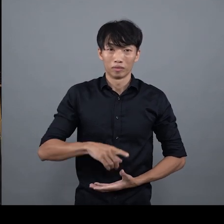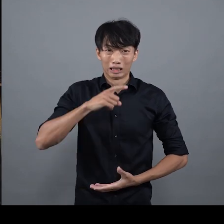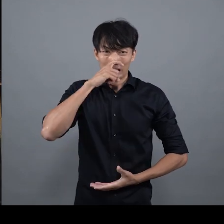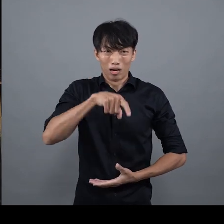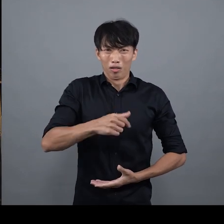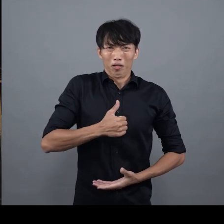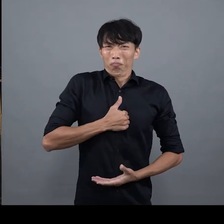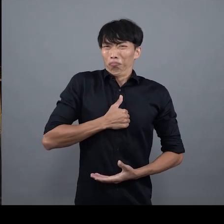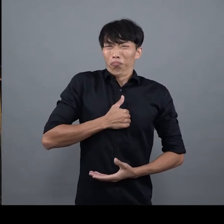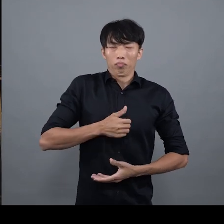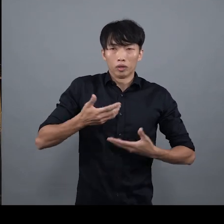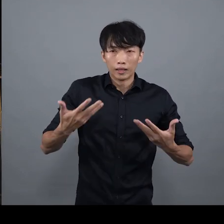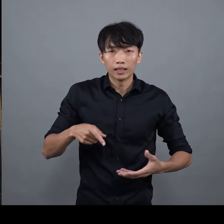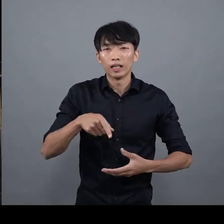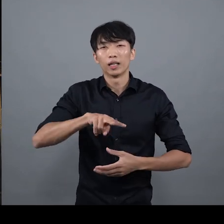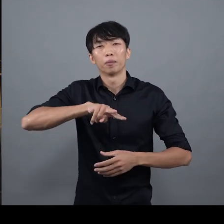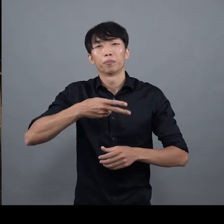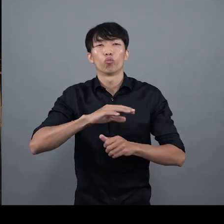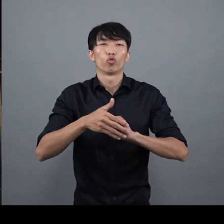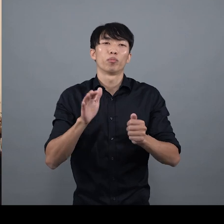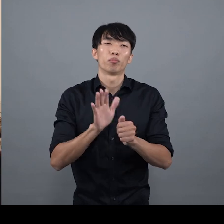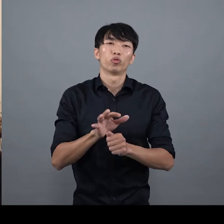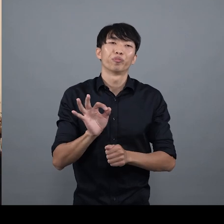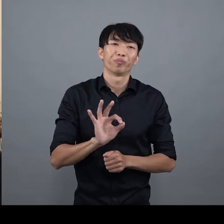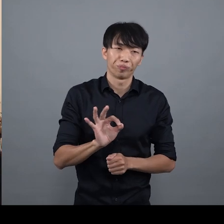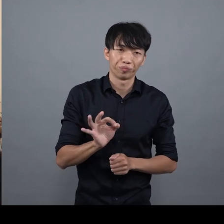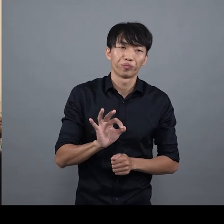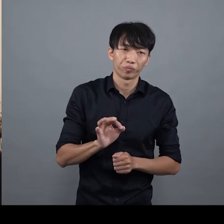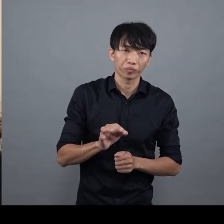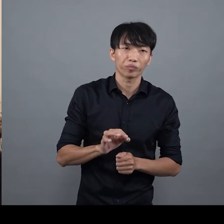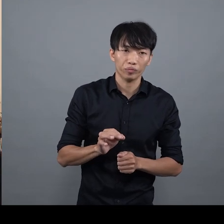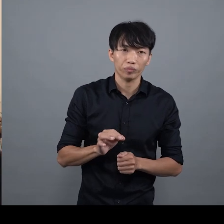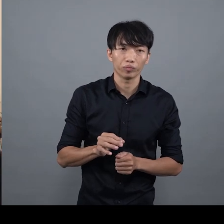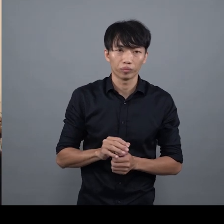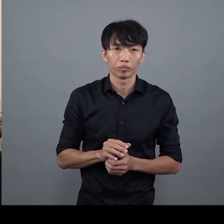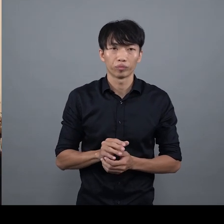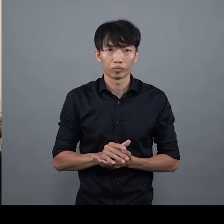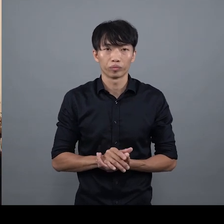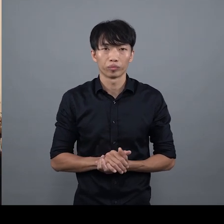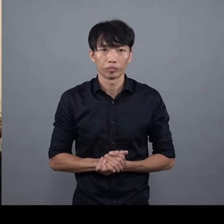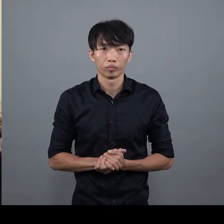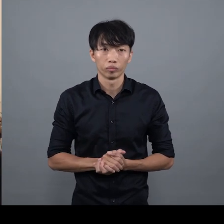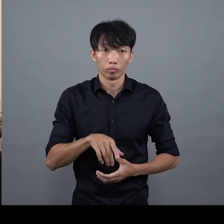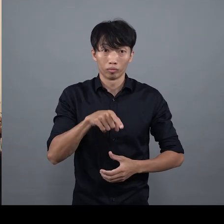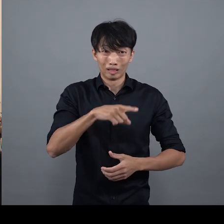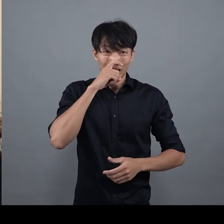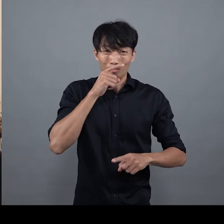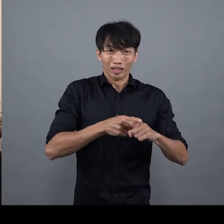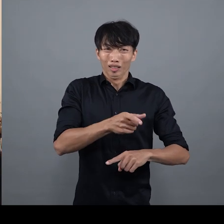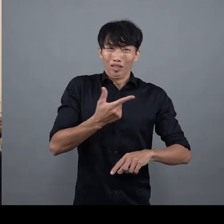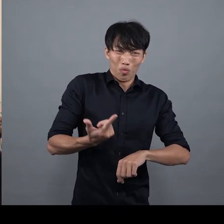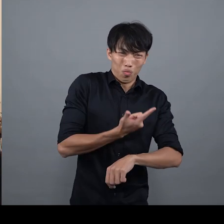Vincent Au-Yeung: [Cantonese] Plastics used to be very durable It's just that people today have turned them into something environmentally unfriendly Plastics can actually be used for a long time,